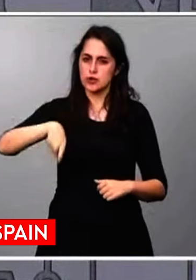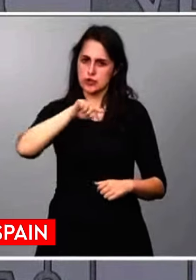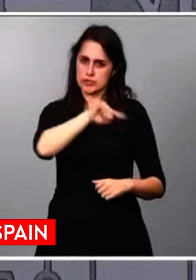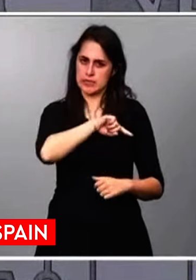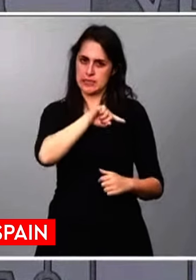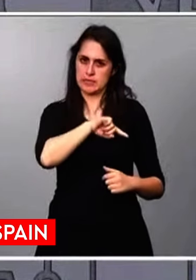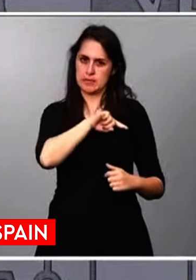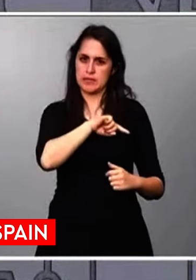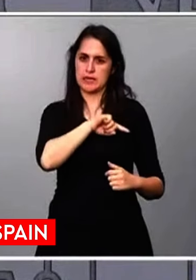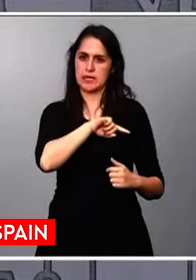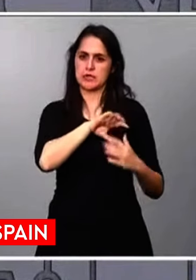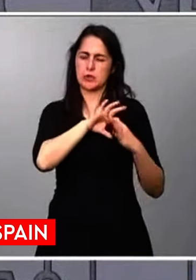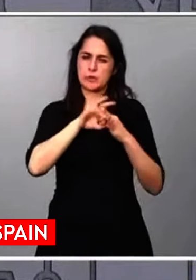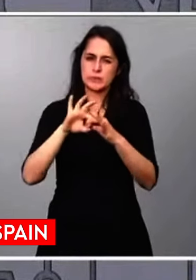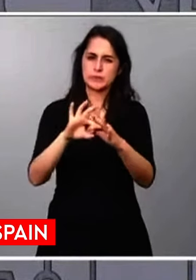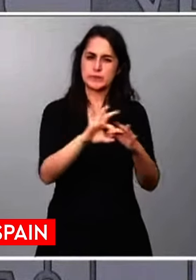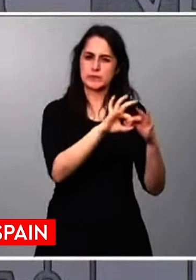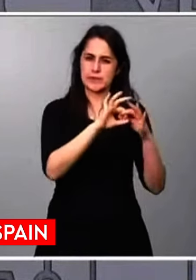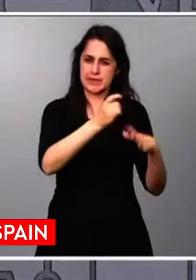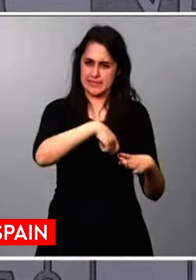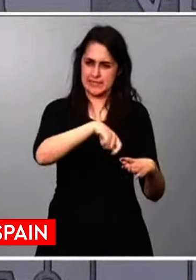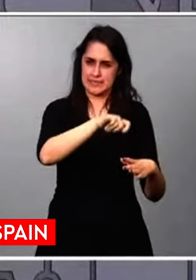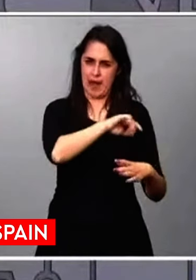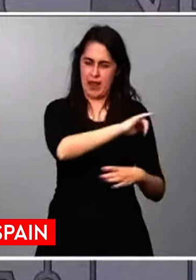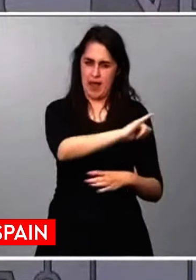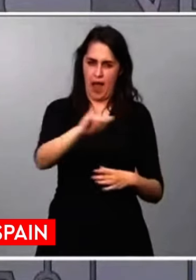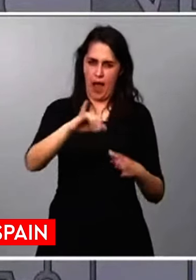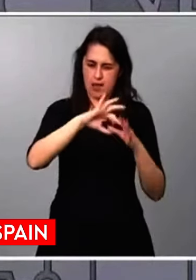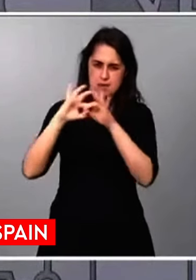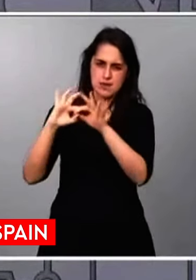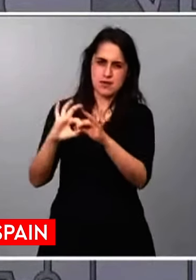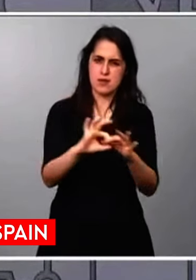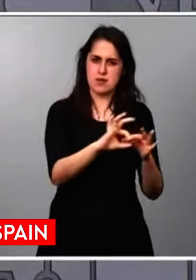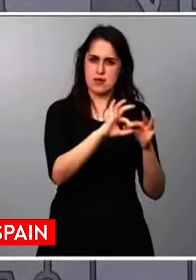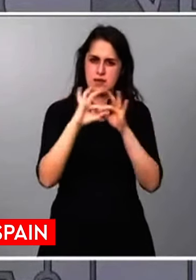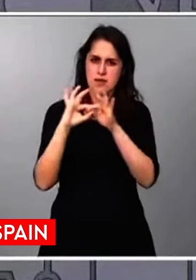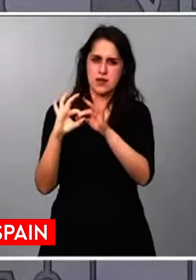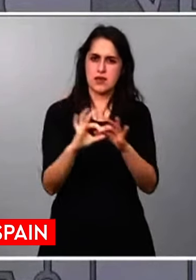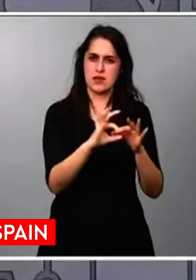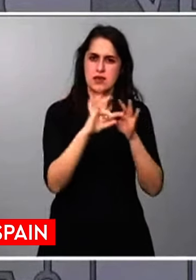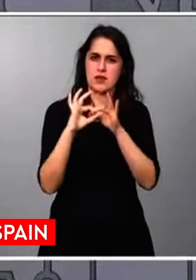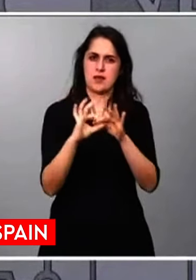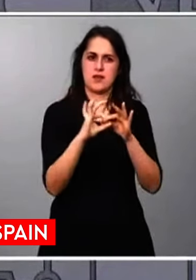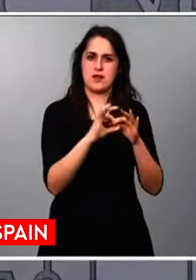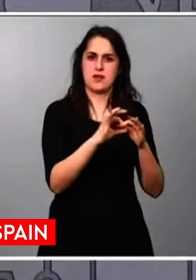that all Spaniards feel towards the Argentine people,